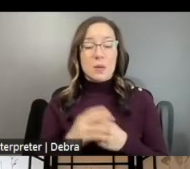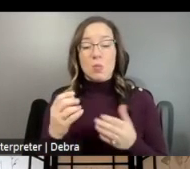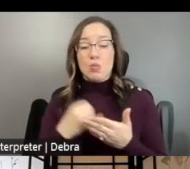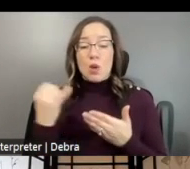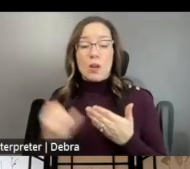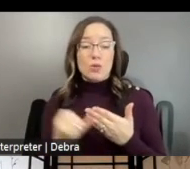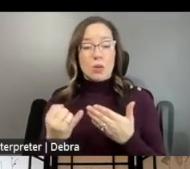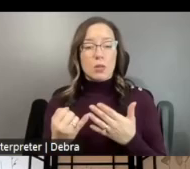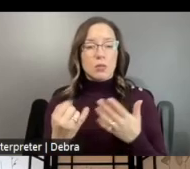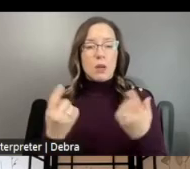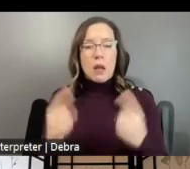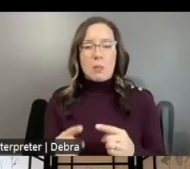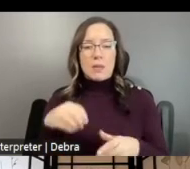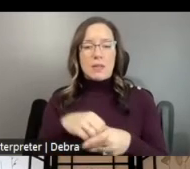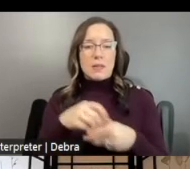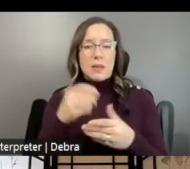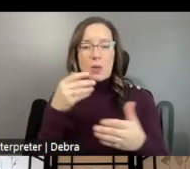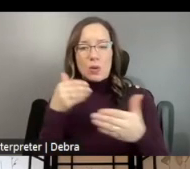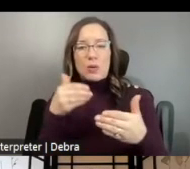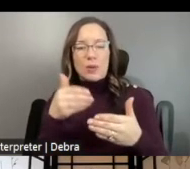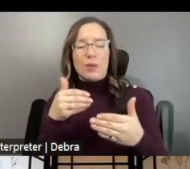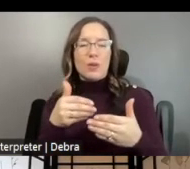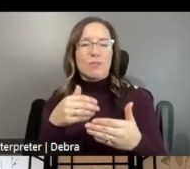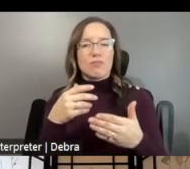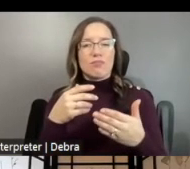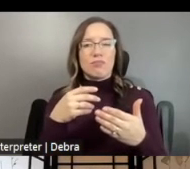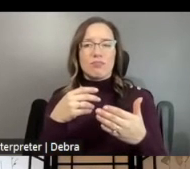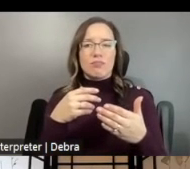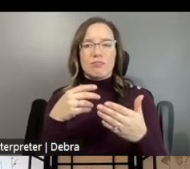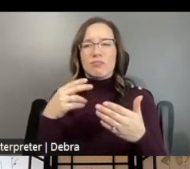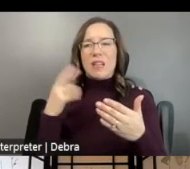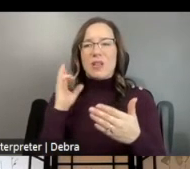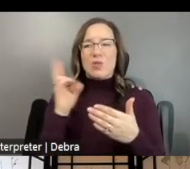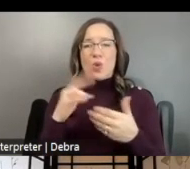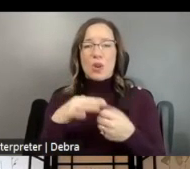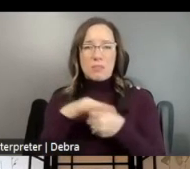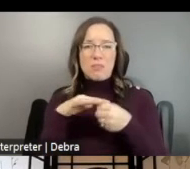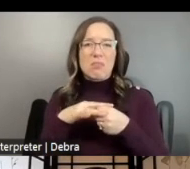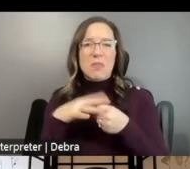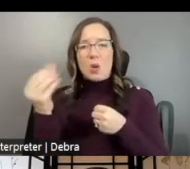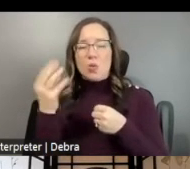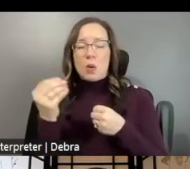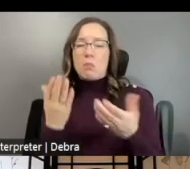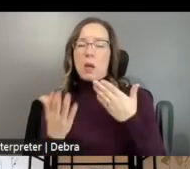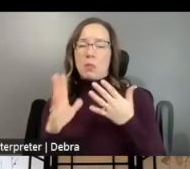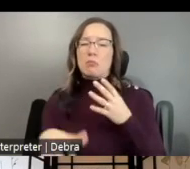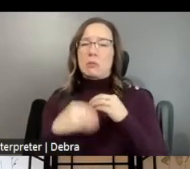A HISTORIC SITE OR OUTDOORS MAY BE SUBJECT TO ADDITIONAL REVIEW TO ENSURE THAT THEY ARE